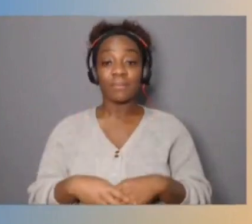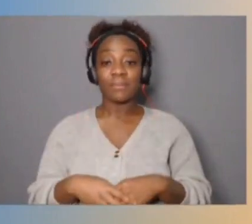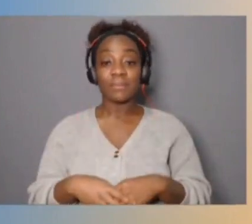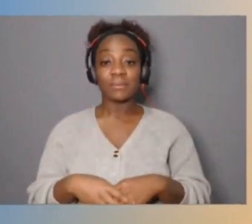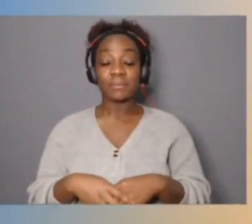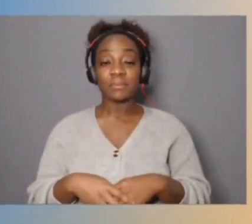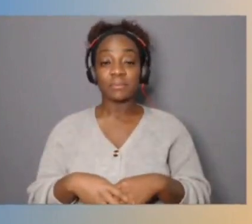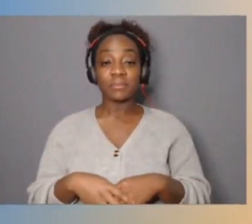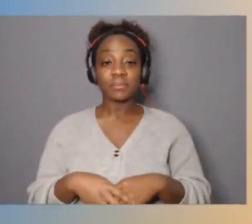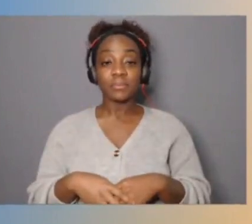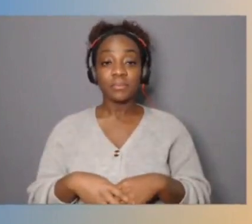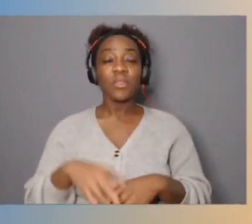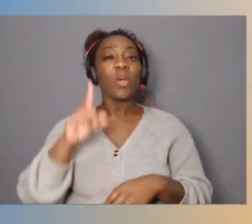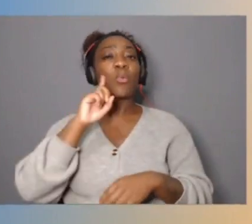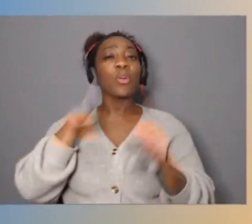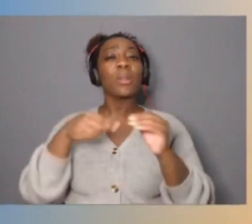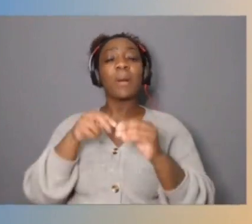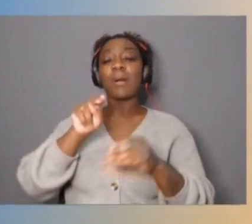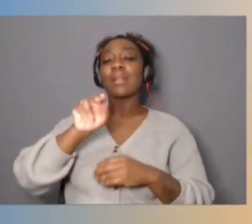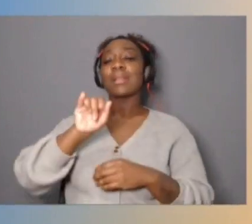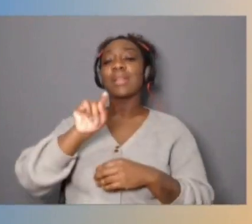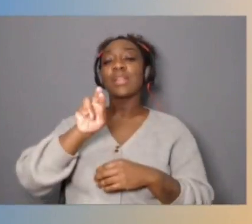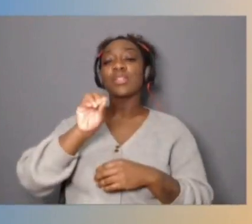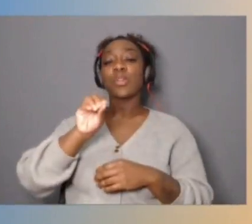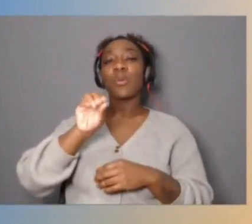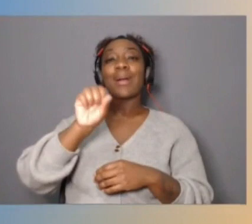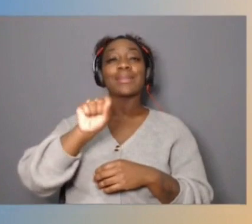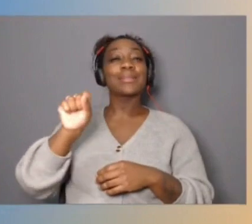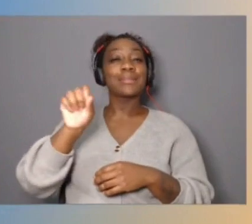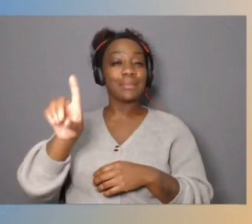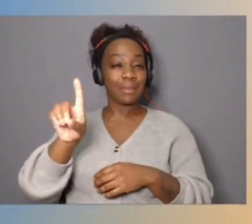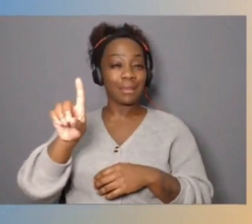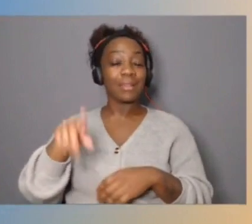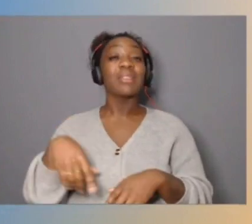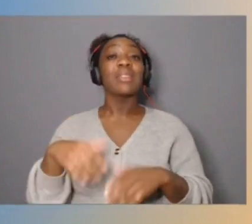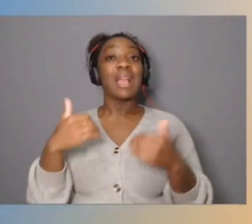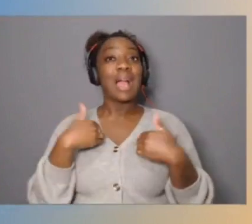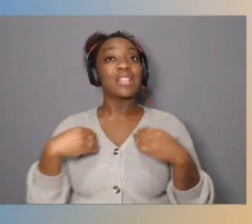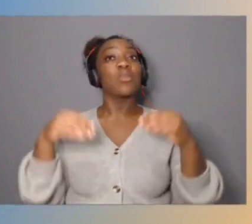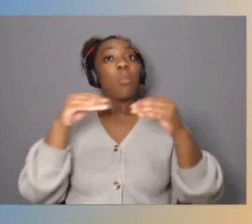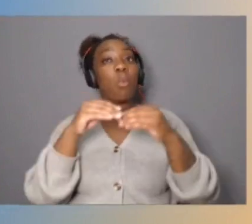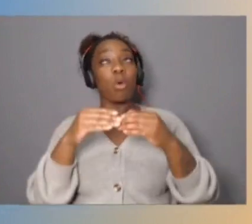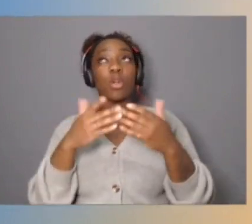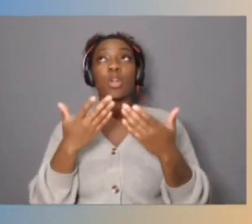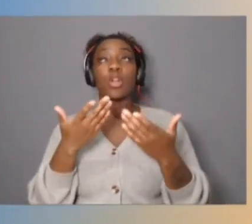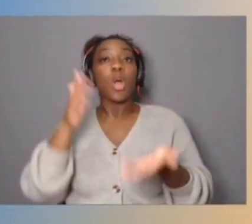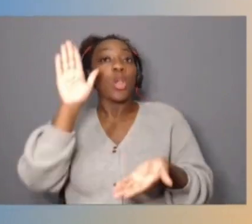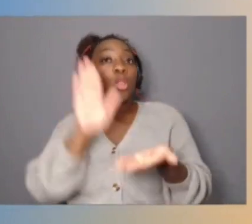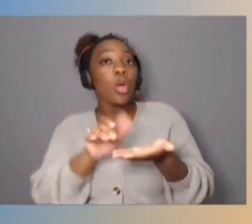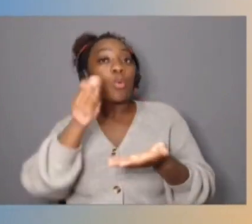We heard about the Nitro SSD, the fact that it offers much lower latency than the older HDD hard disk drives.